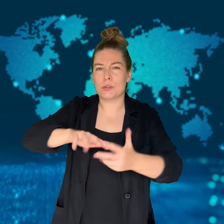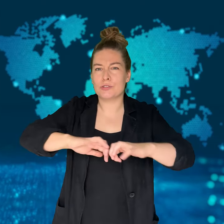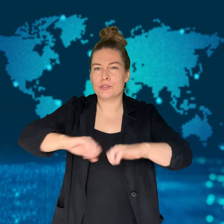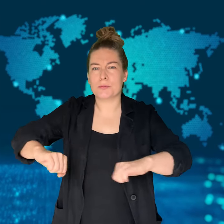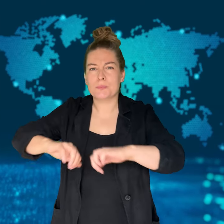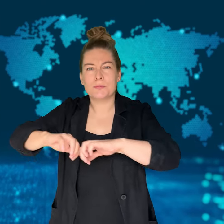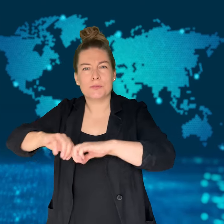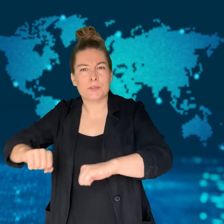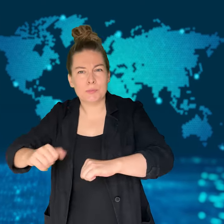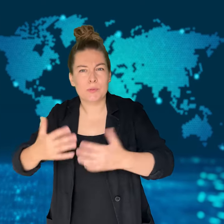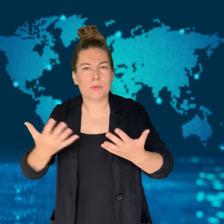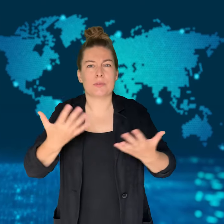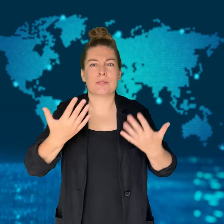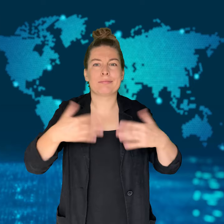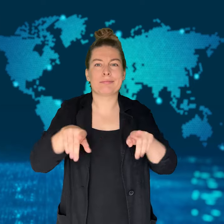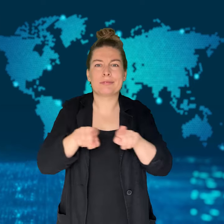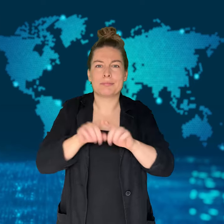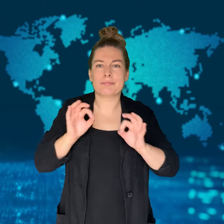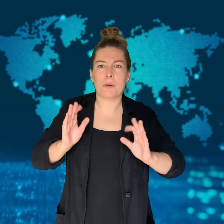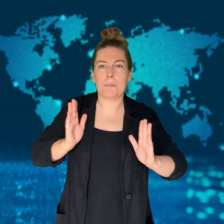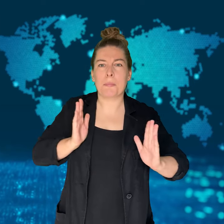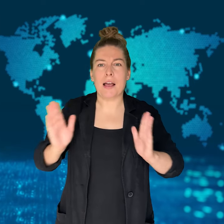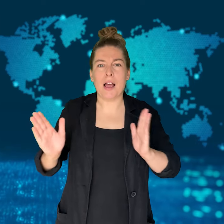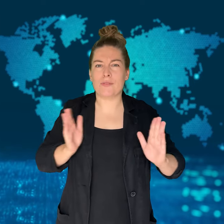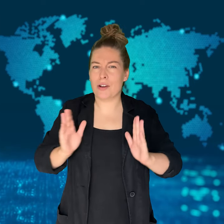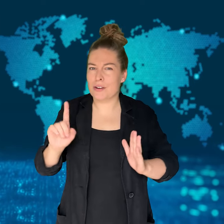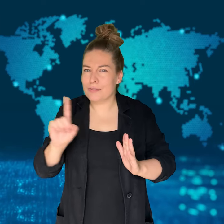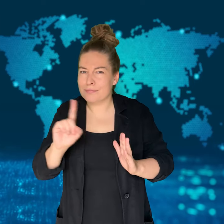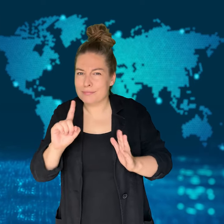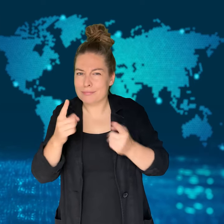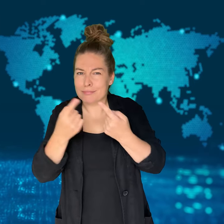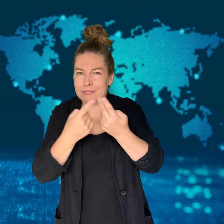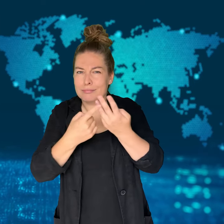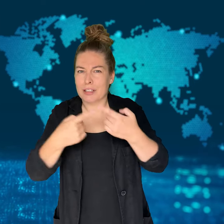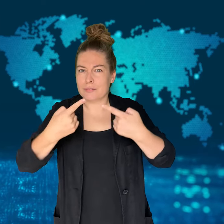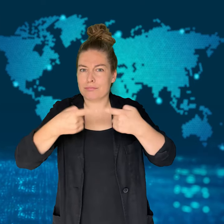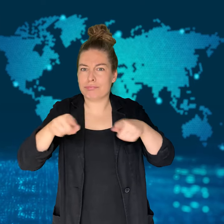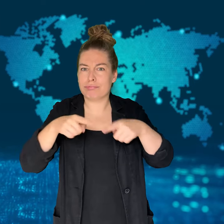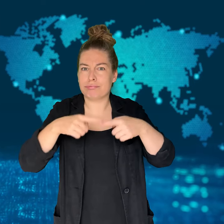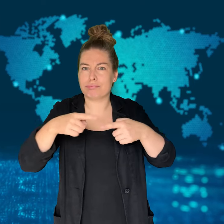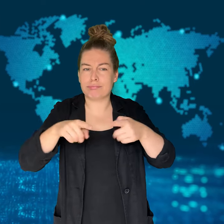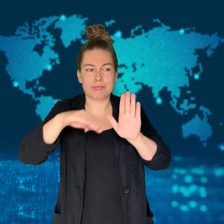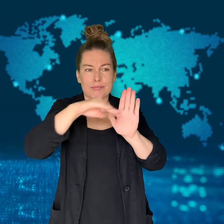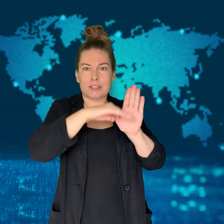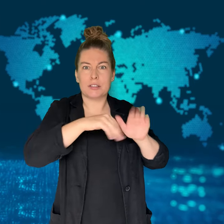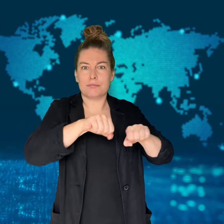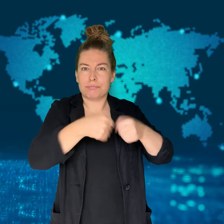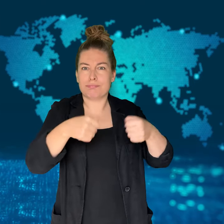and several other crimes.